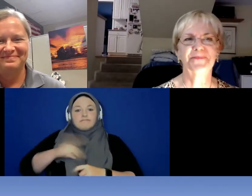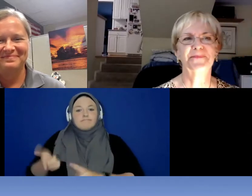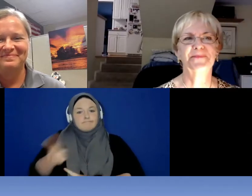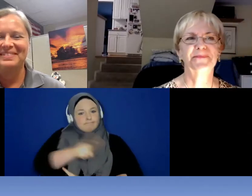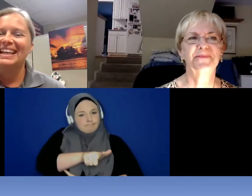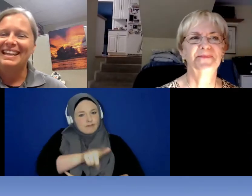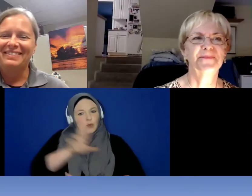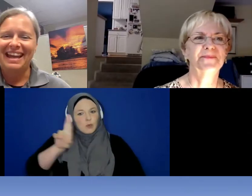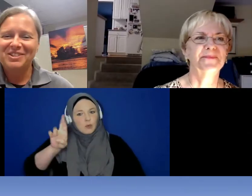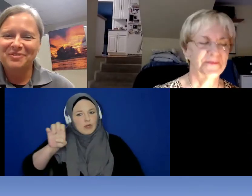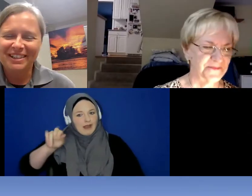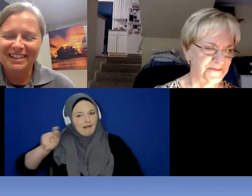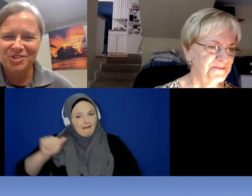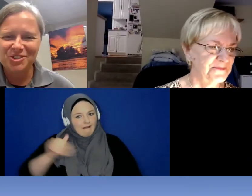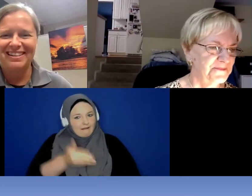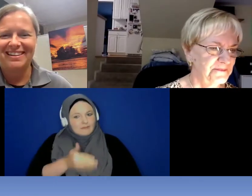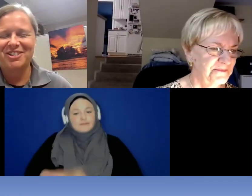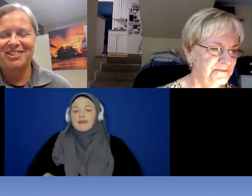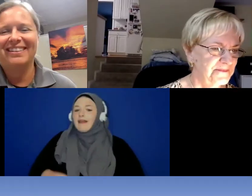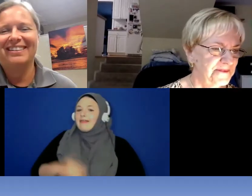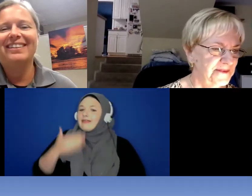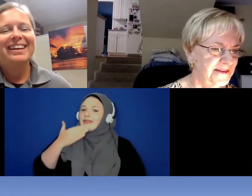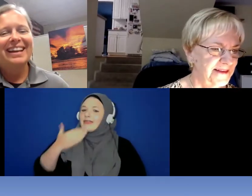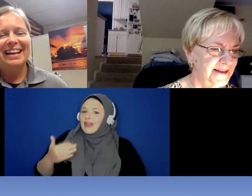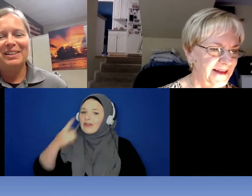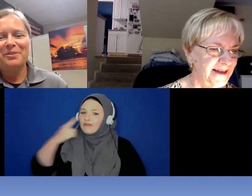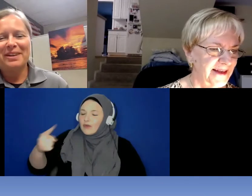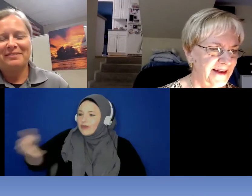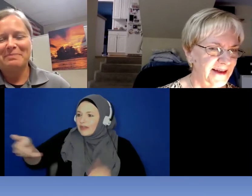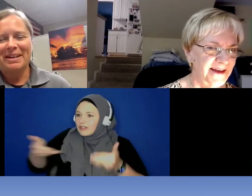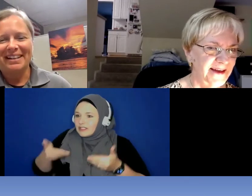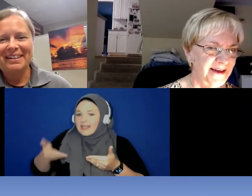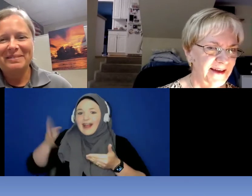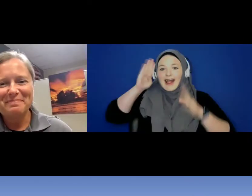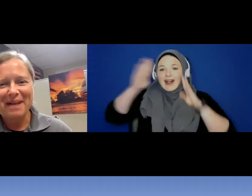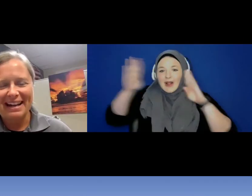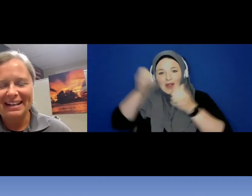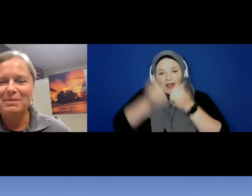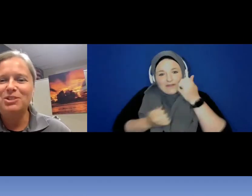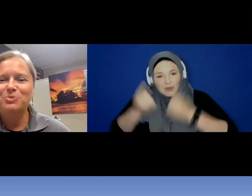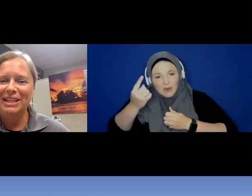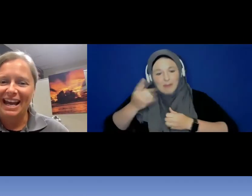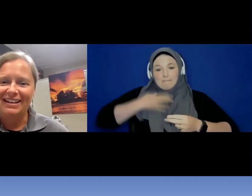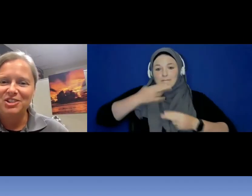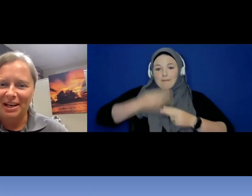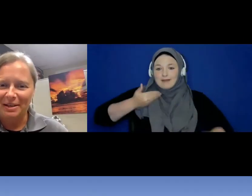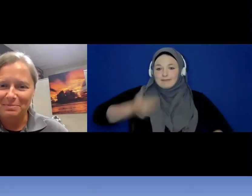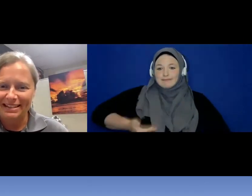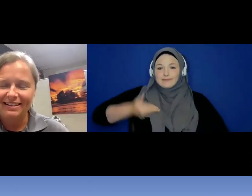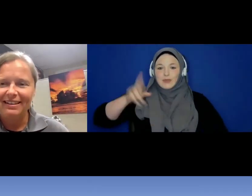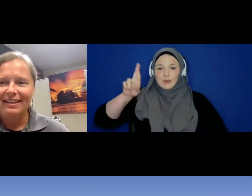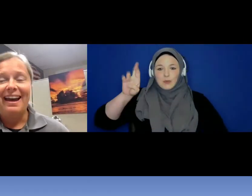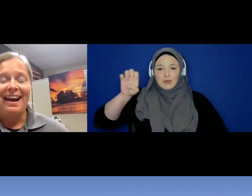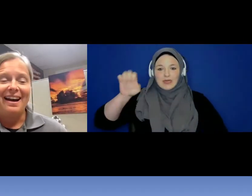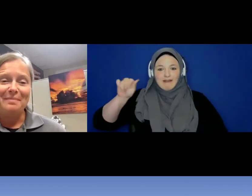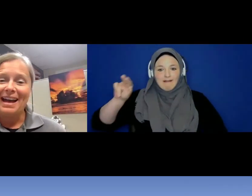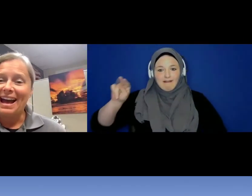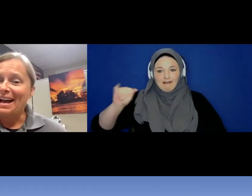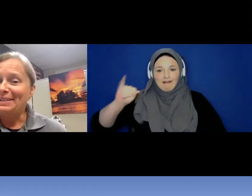Reanna: Thanks for the introduction hello everybody my name is Reanna Jacobson,